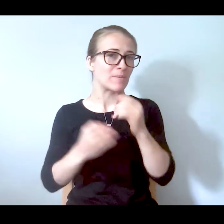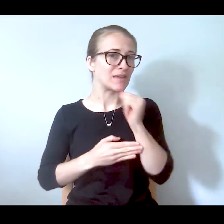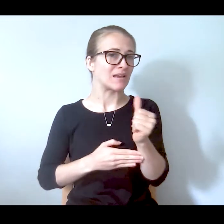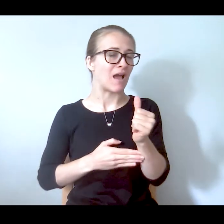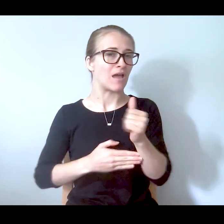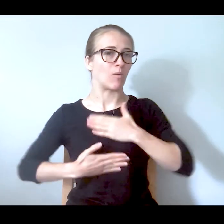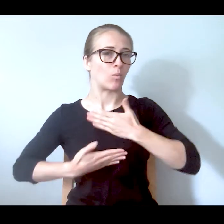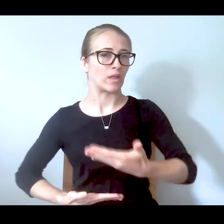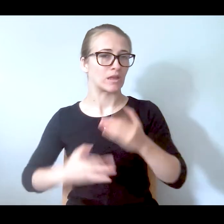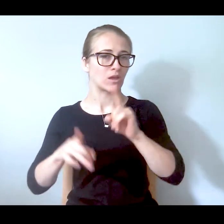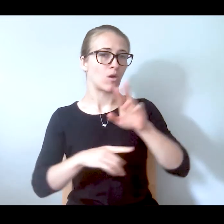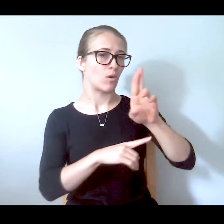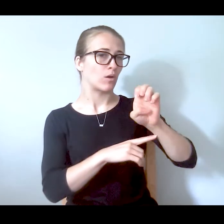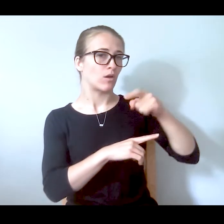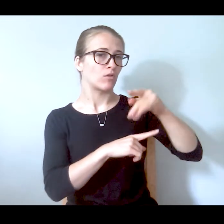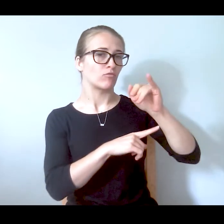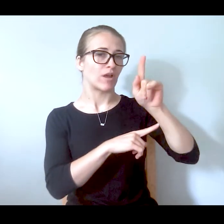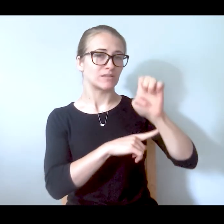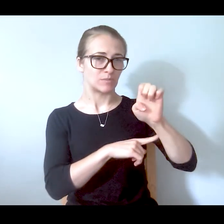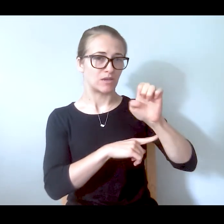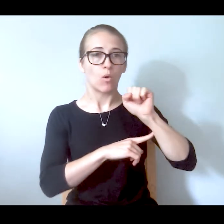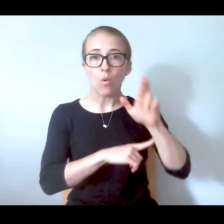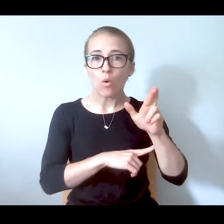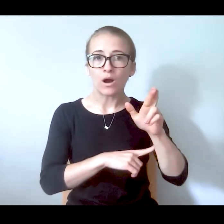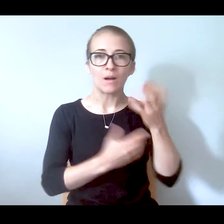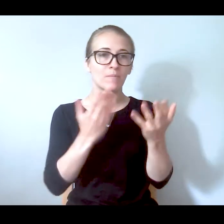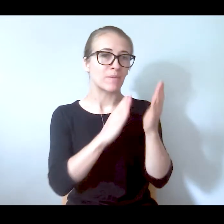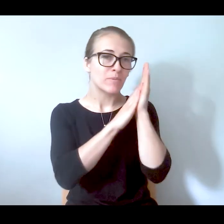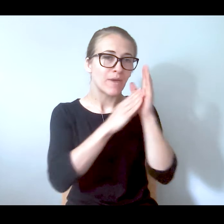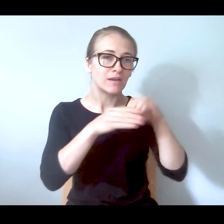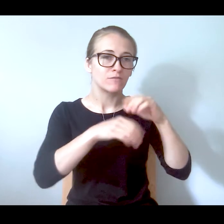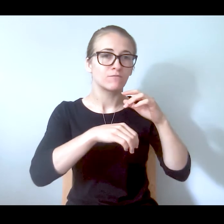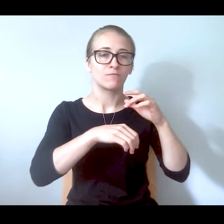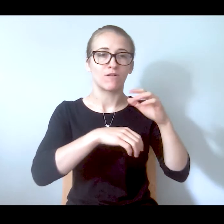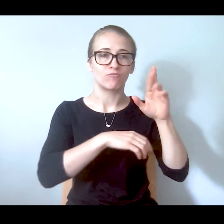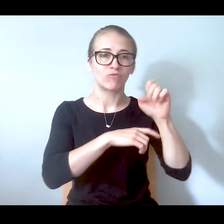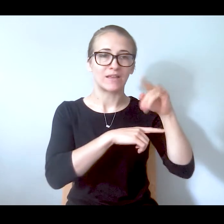center or, more than likely, one of the beds in a center wasn't available because it was at capacity.